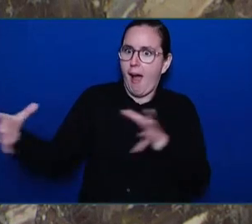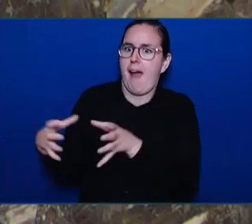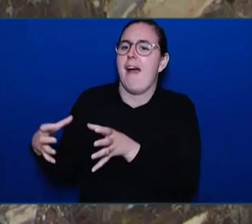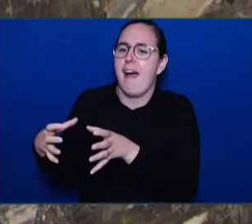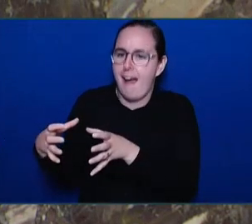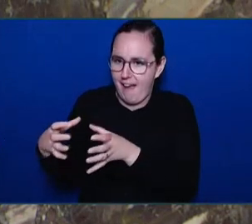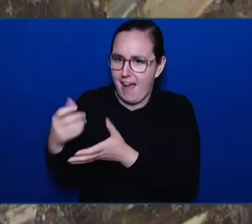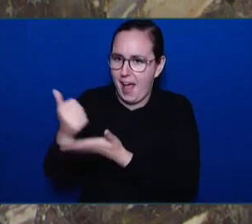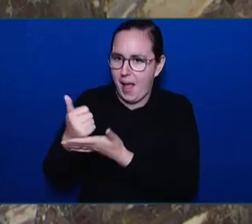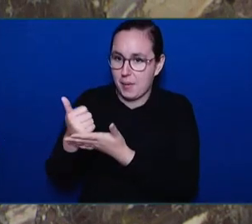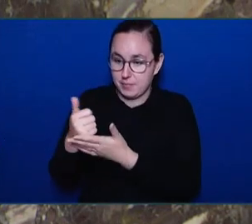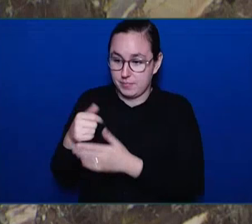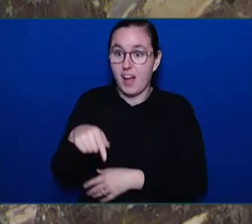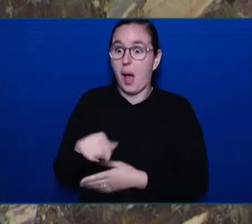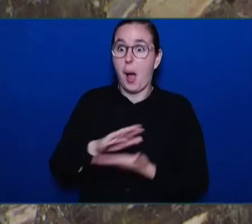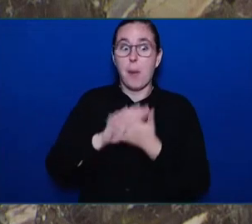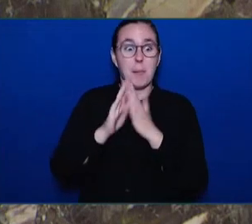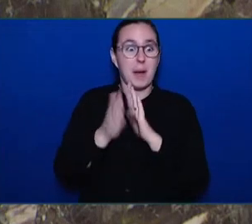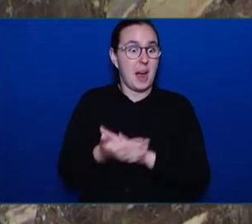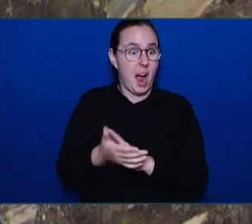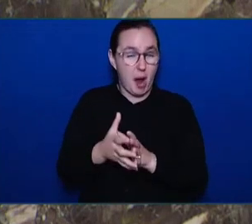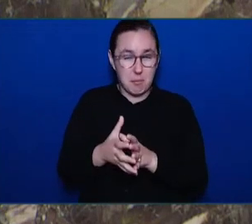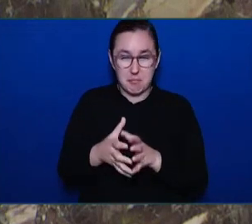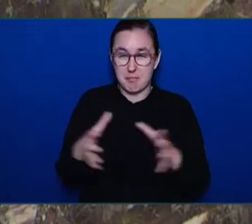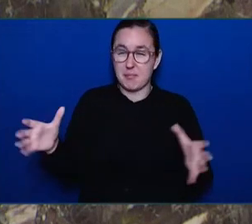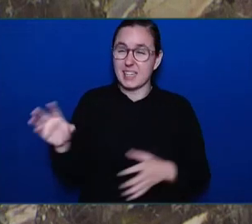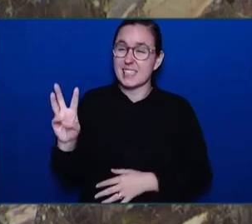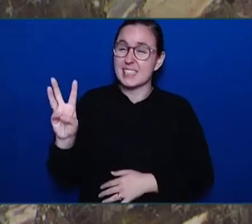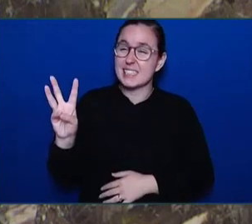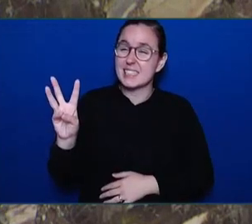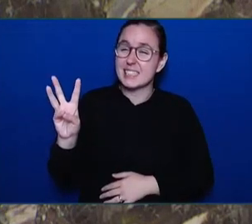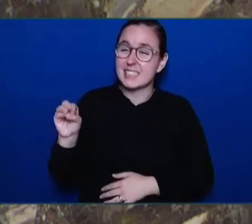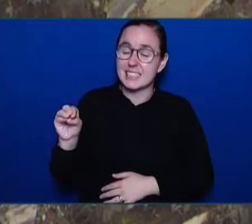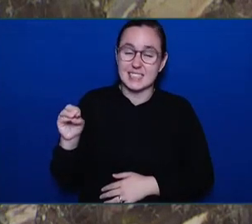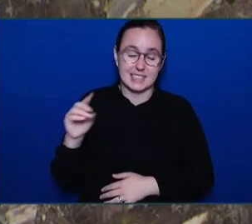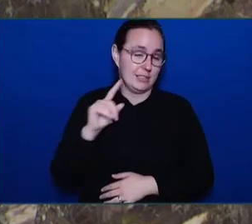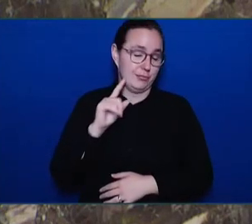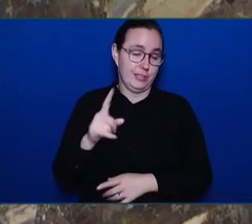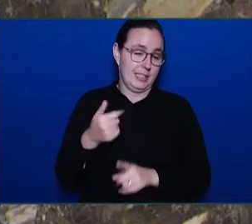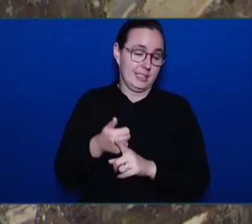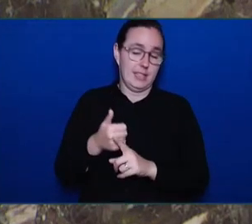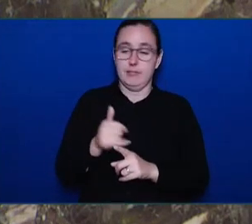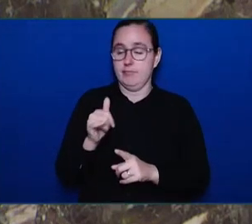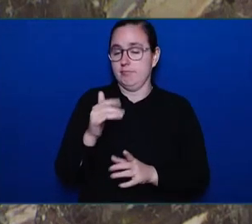Janette Martin-Lutzer, president, Donna Baydock, secretary-treasurer, and Leah Carlos, along with